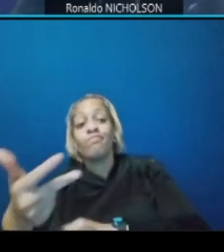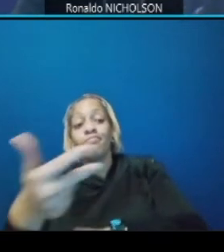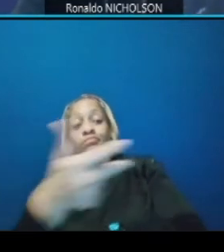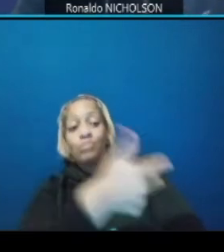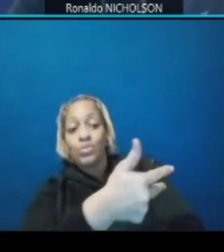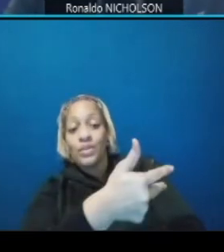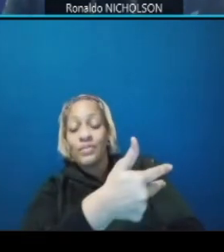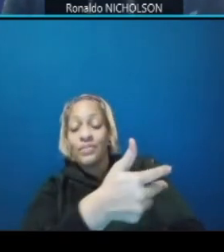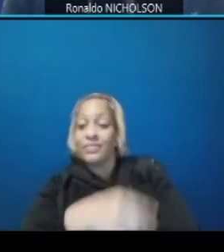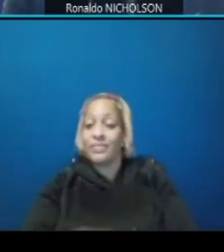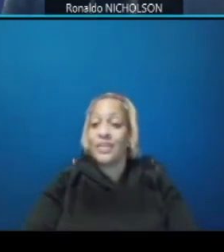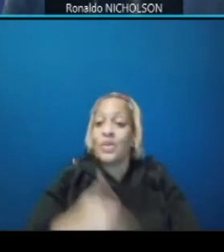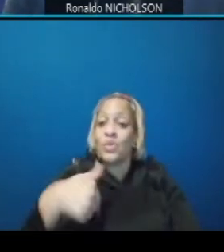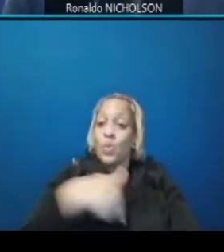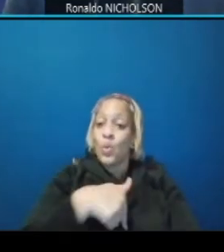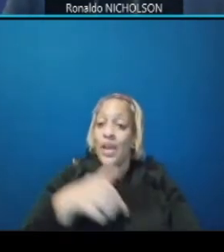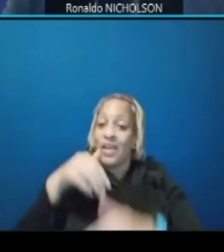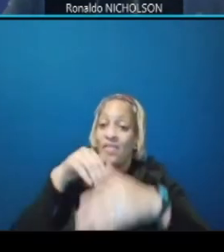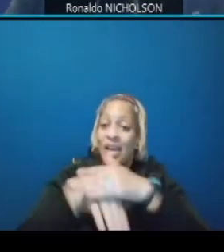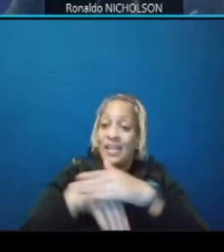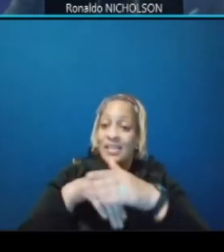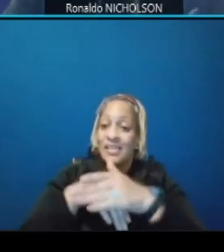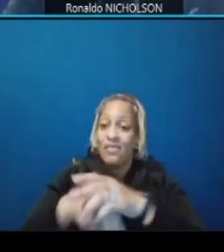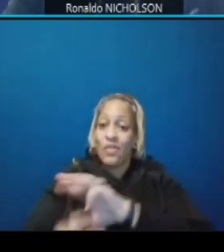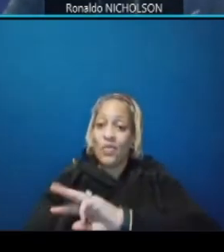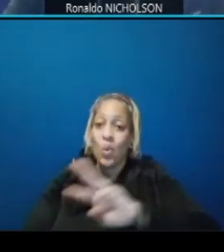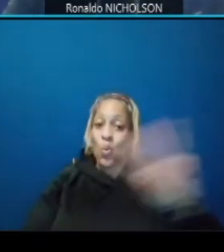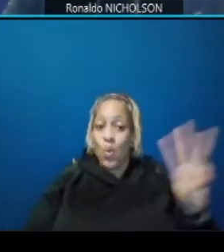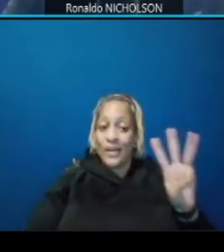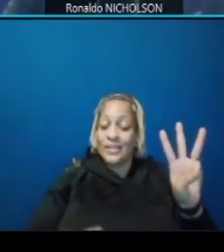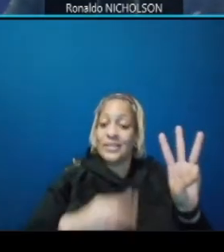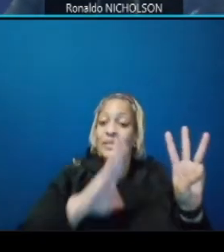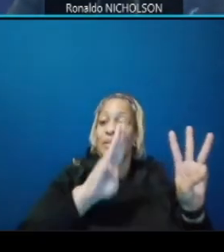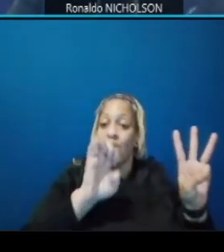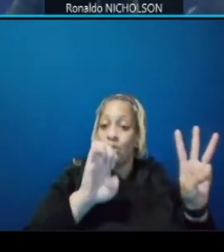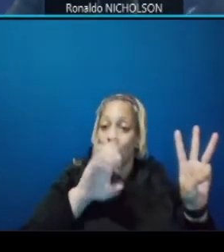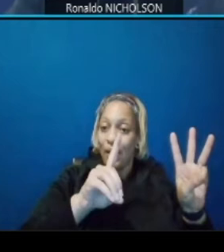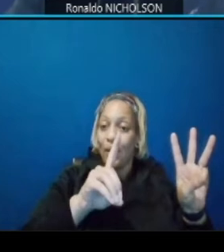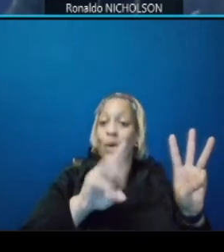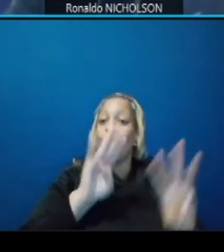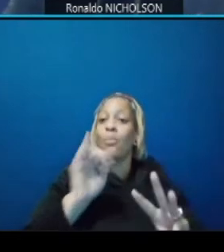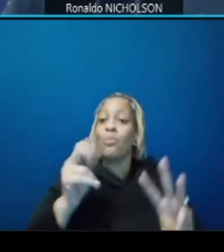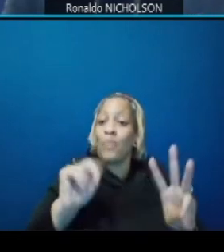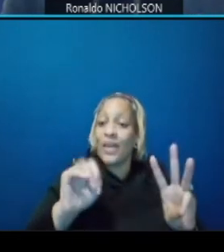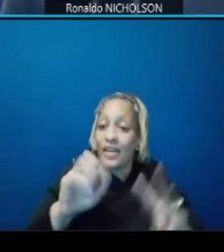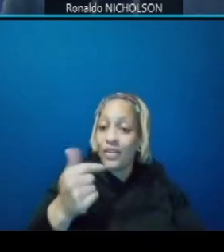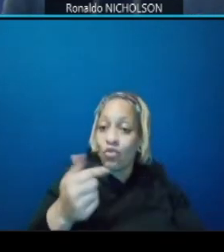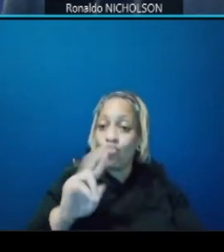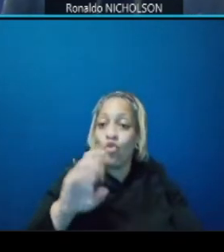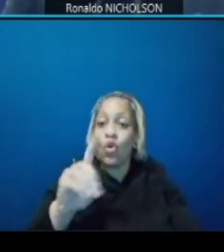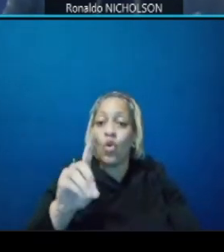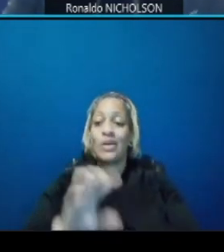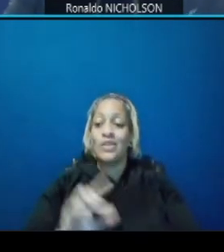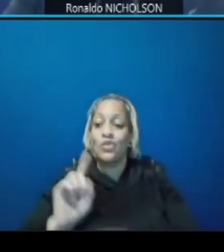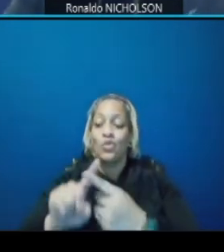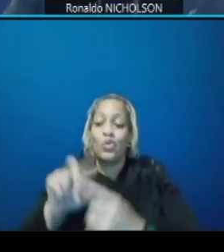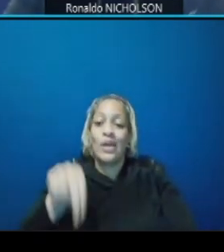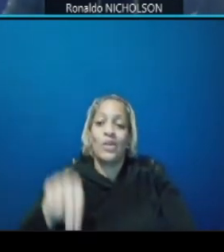we will have access from westbound benning road to either northbound or southbound dc 295 again